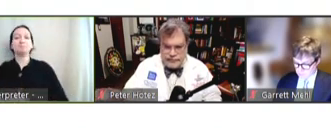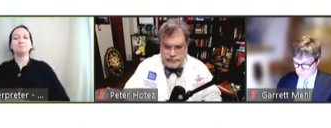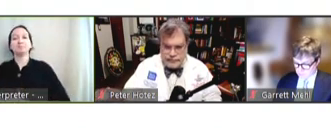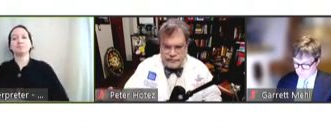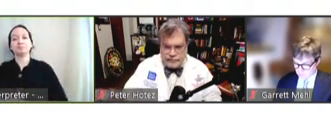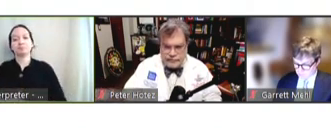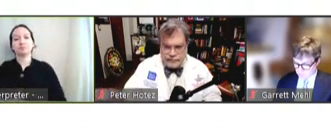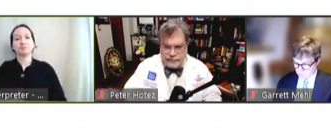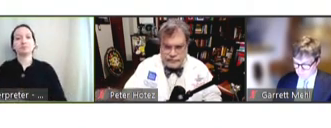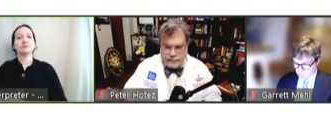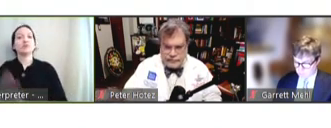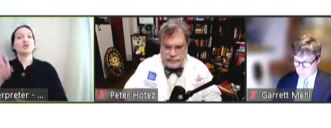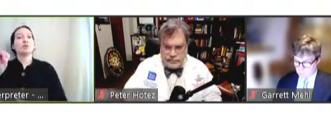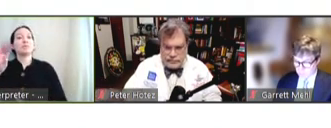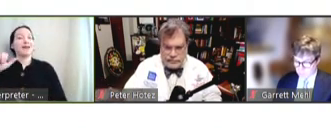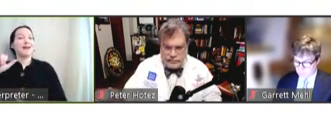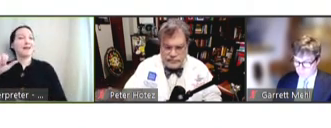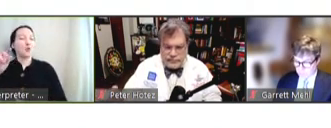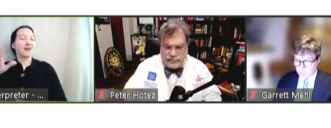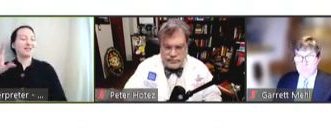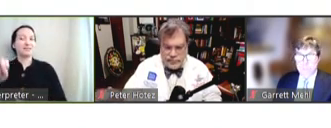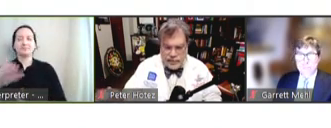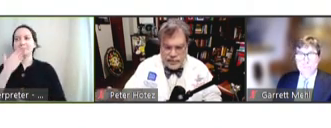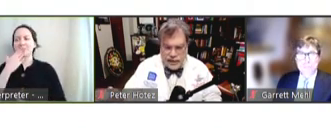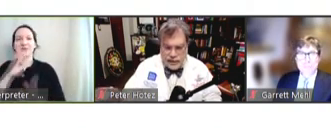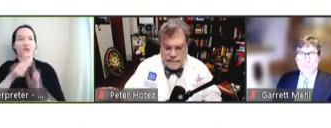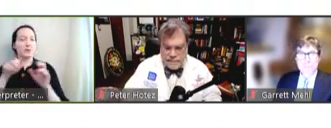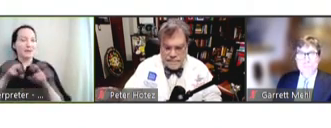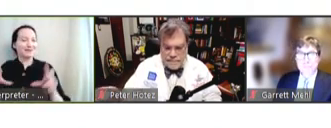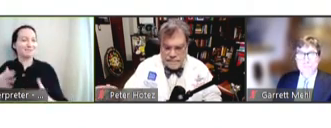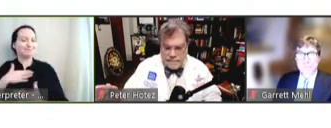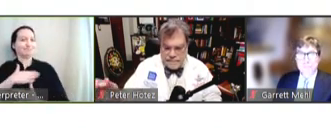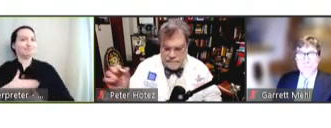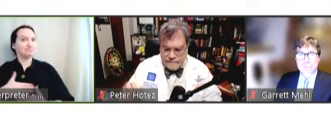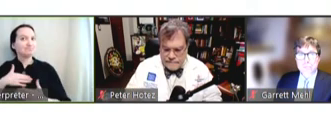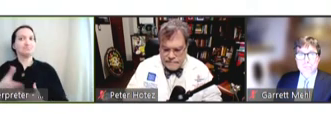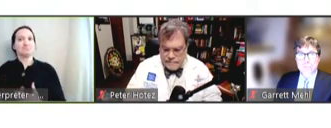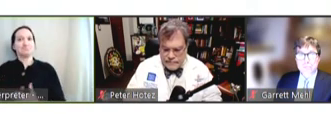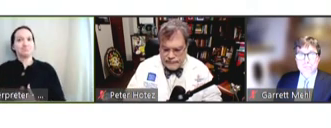Thank you, and thank you to all the panelists. I really have enjoyed these presentations.